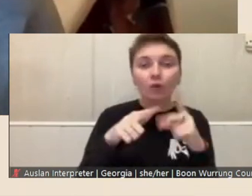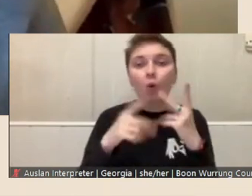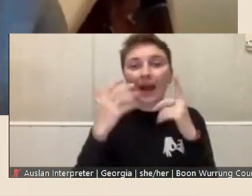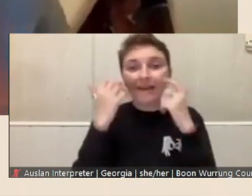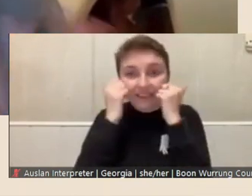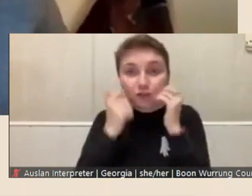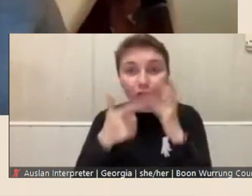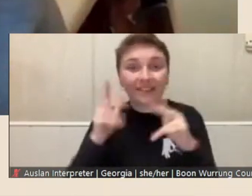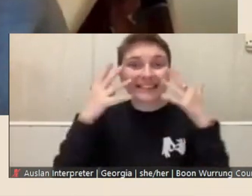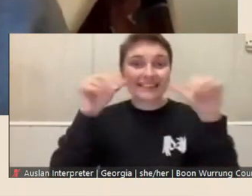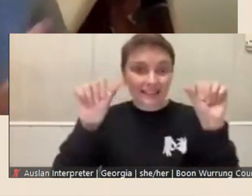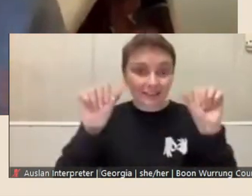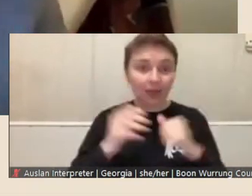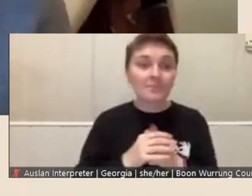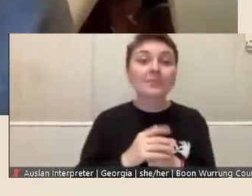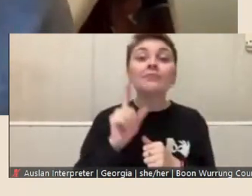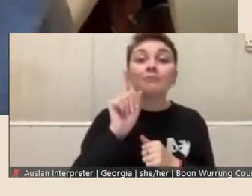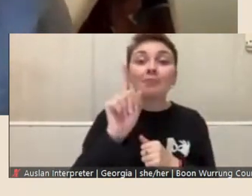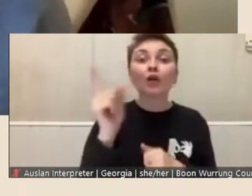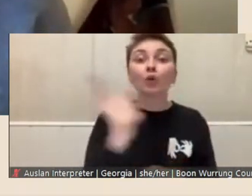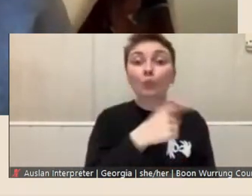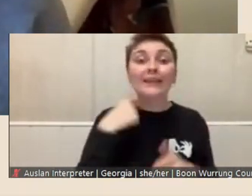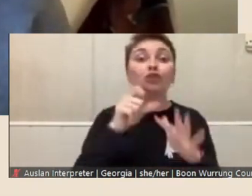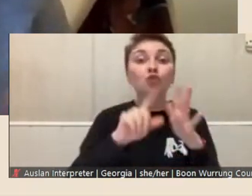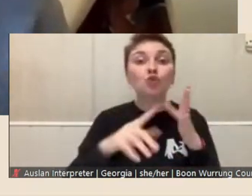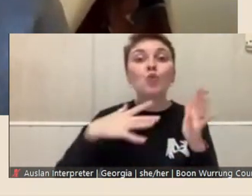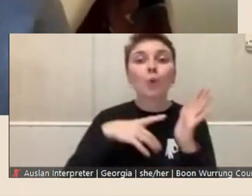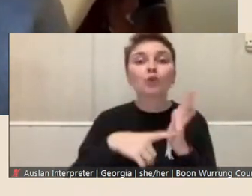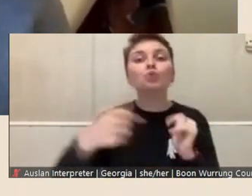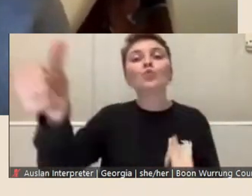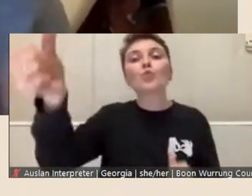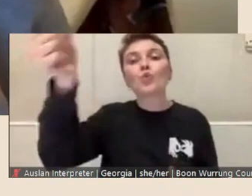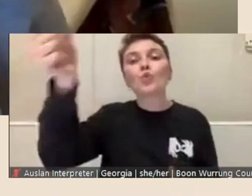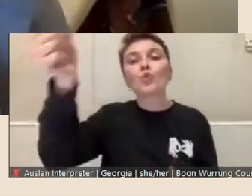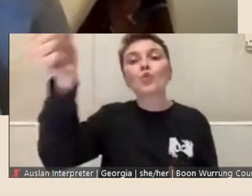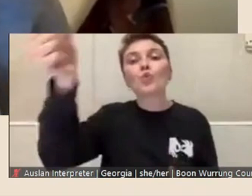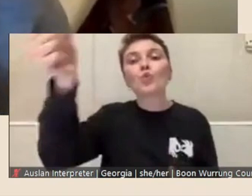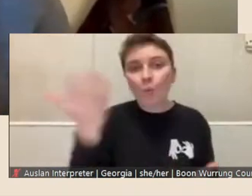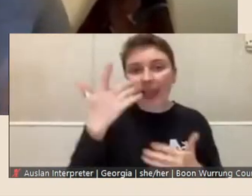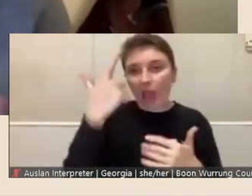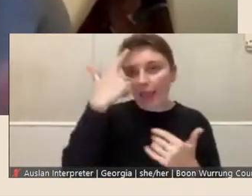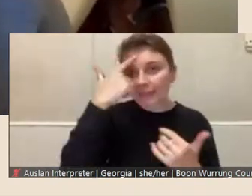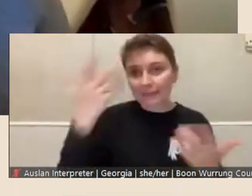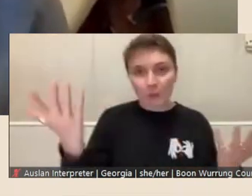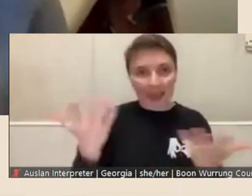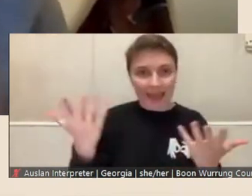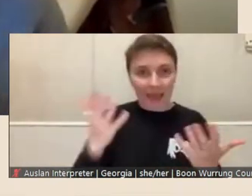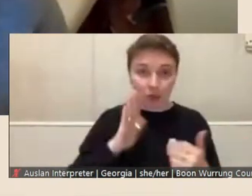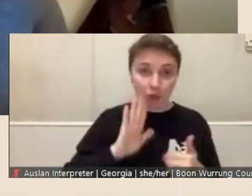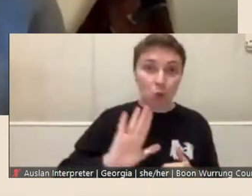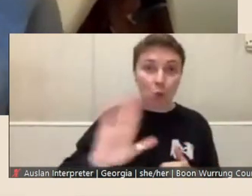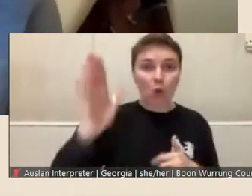However we do want to know where your idea sits within your own research, or academic or creative